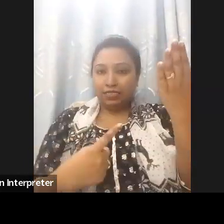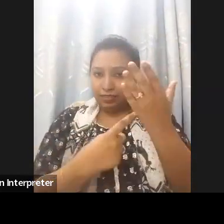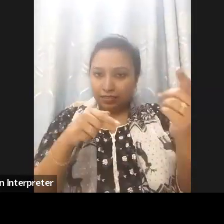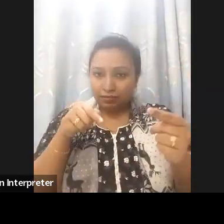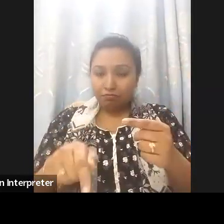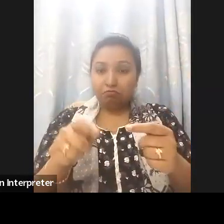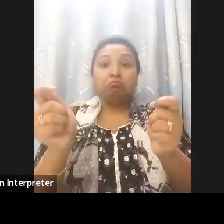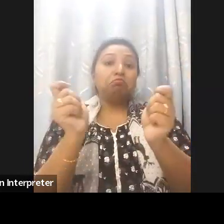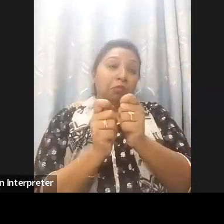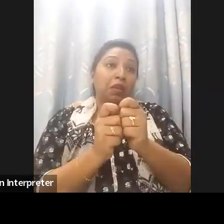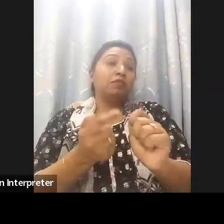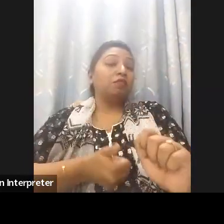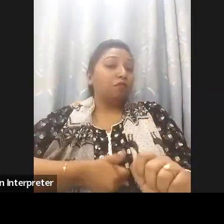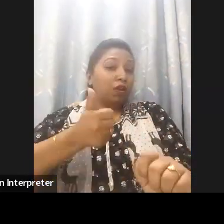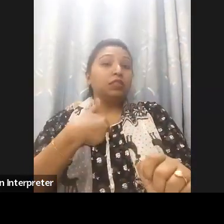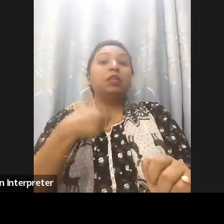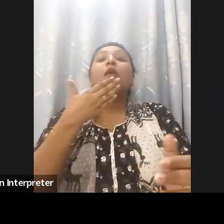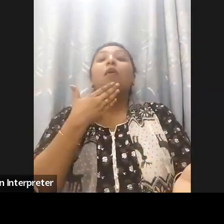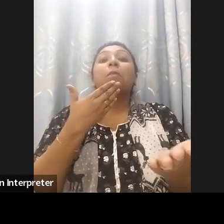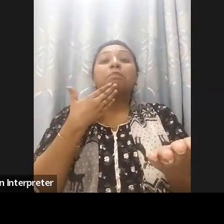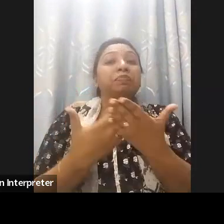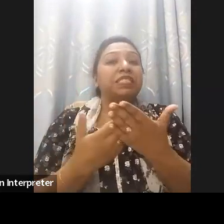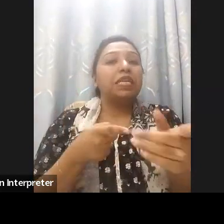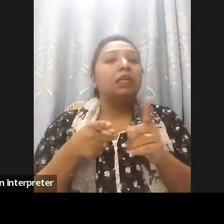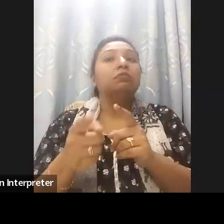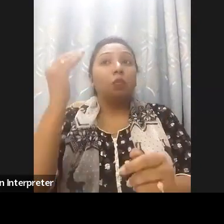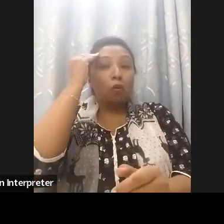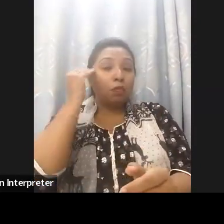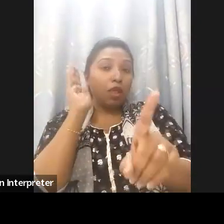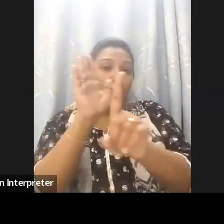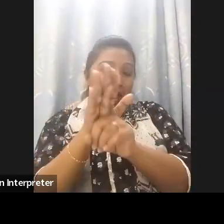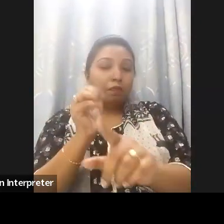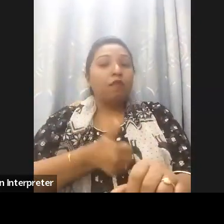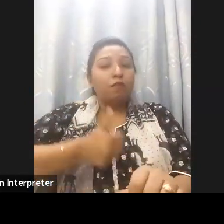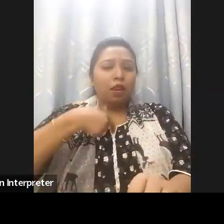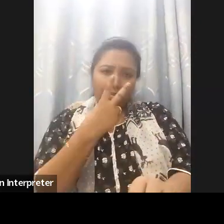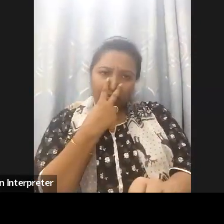promoting the disposition of the rights of the language on digital accessibility addressed